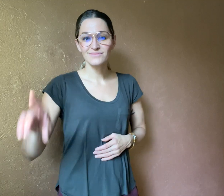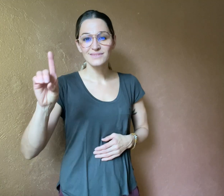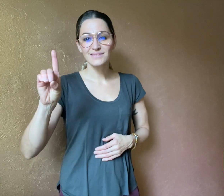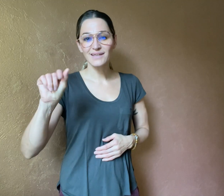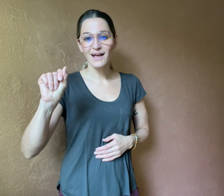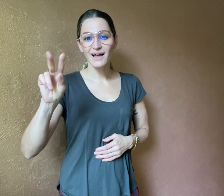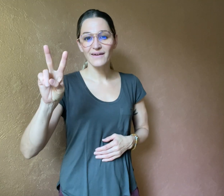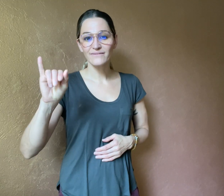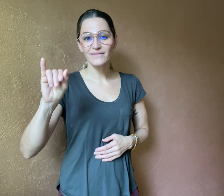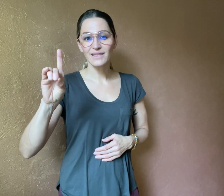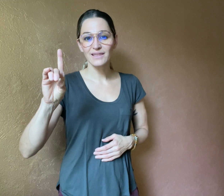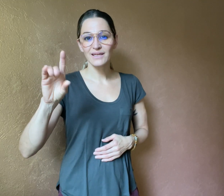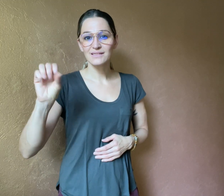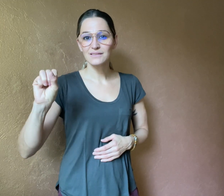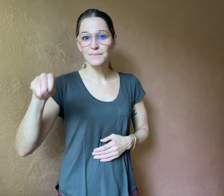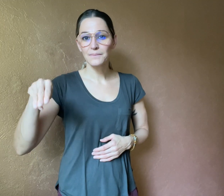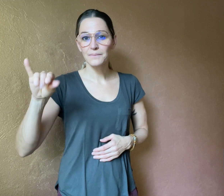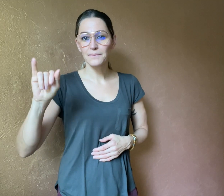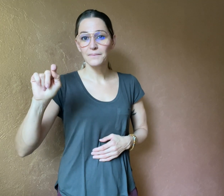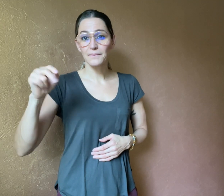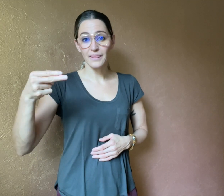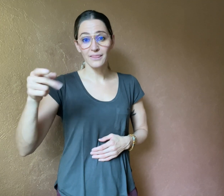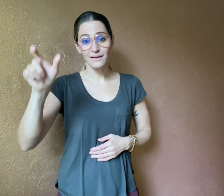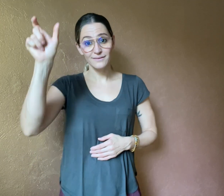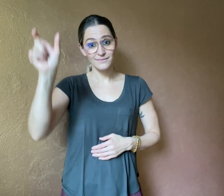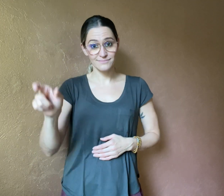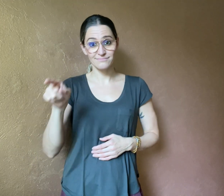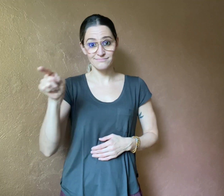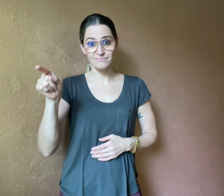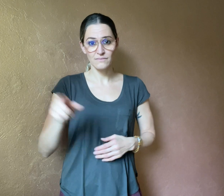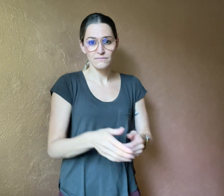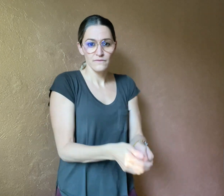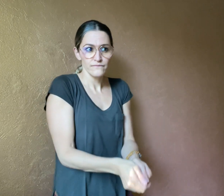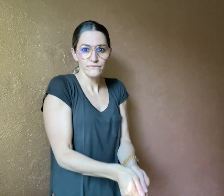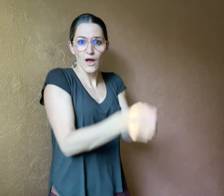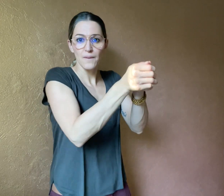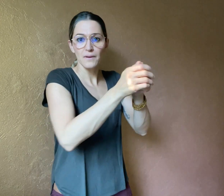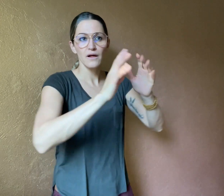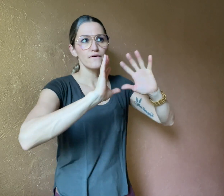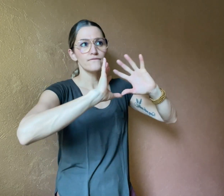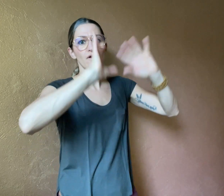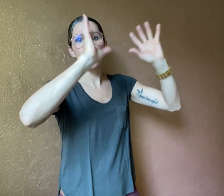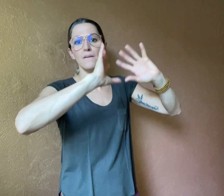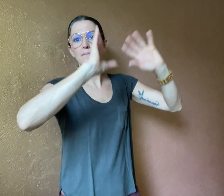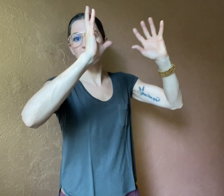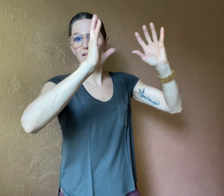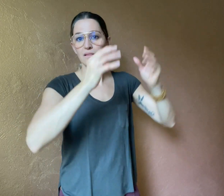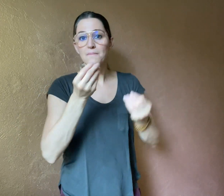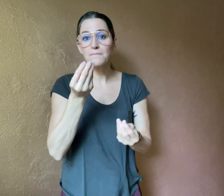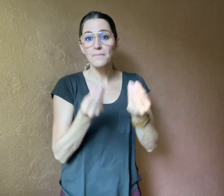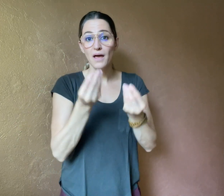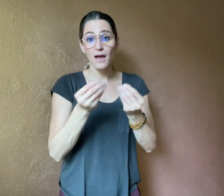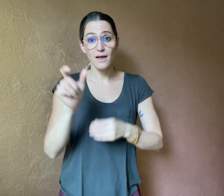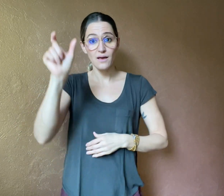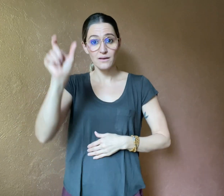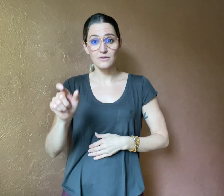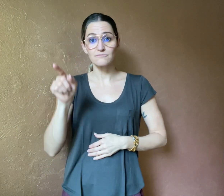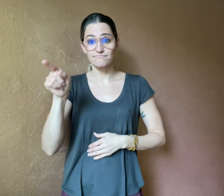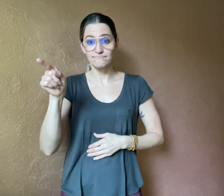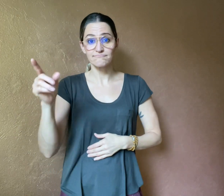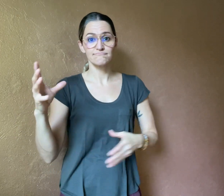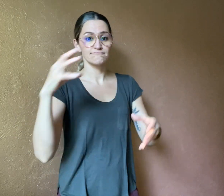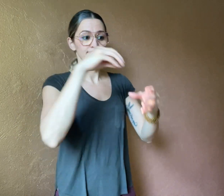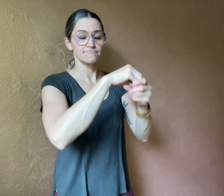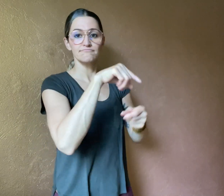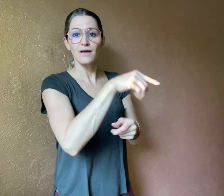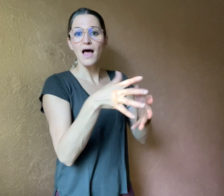David Smith, a volleyball player for the United States team,